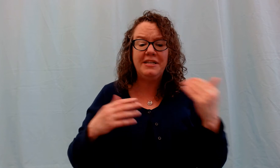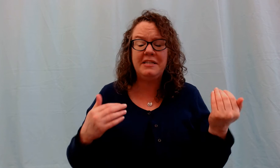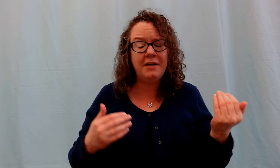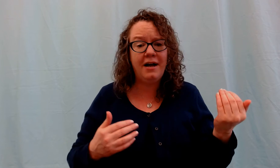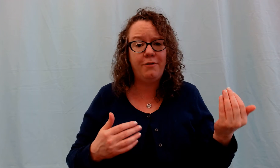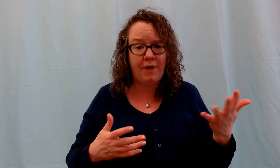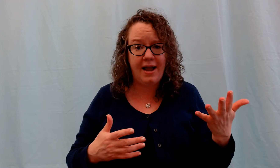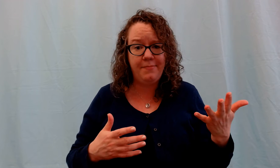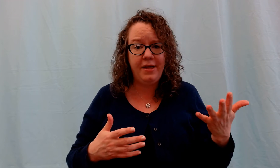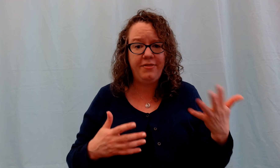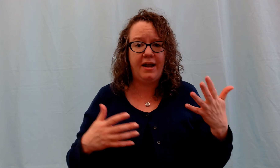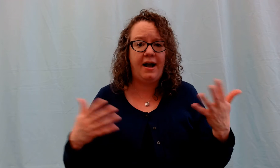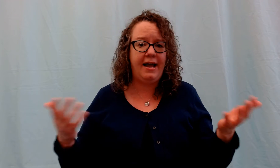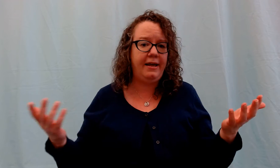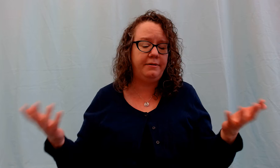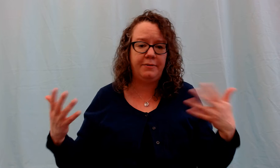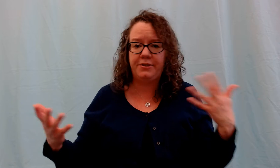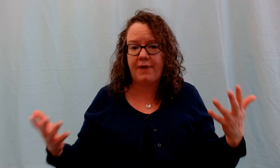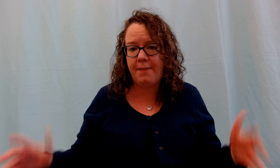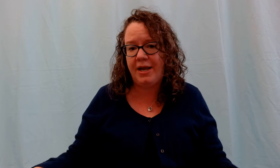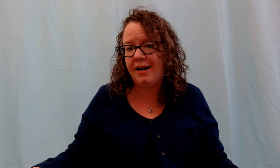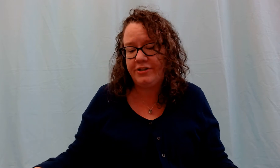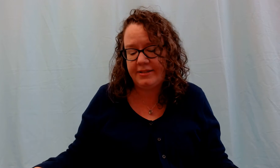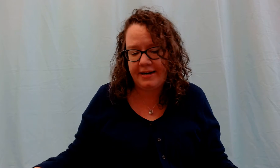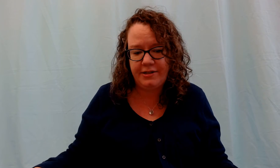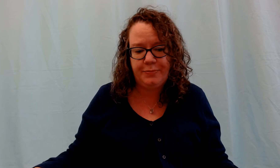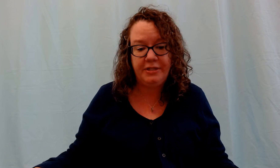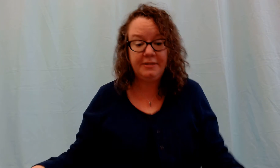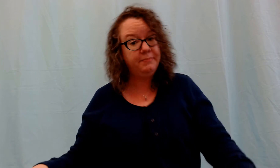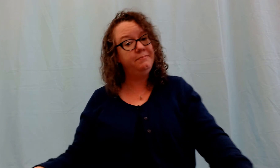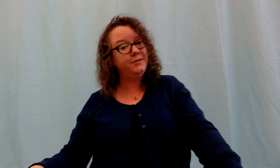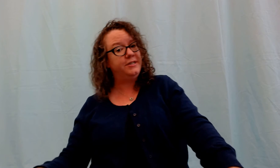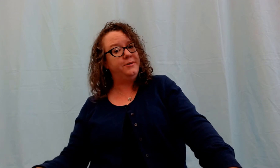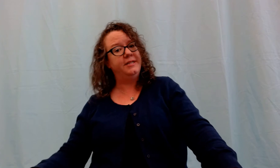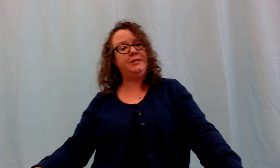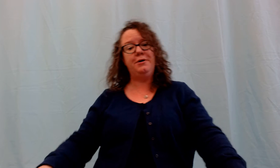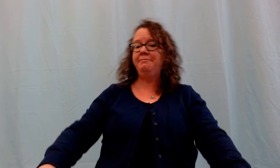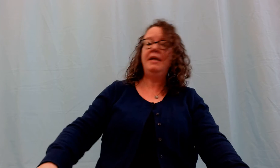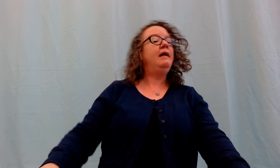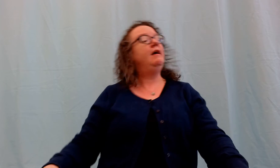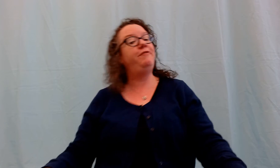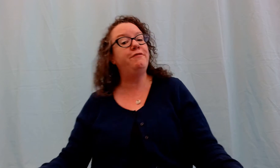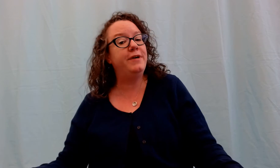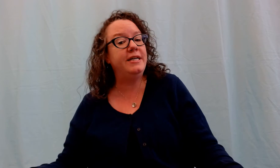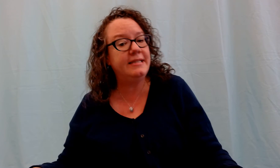this is a rhyme. ... It was a rhyme and I just decided to put some music to it. So feel free to